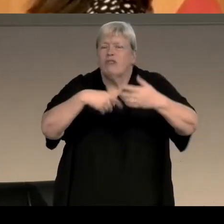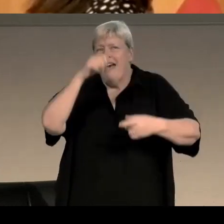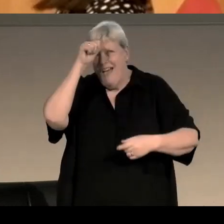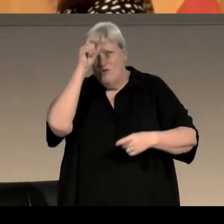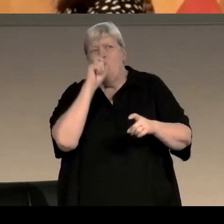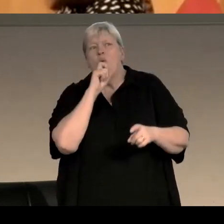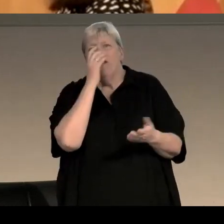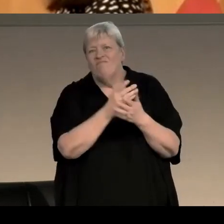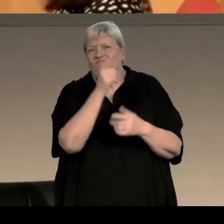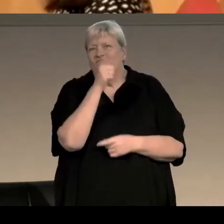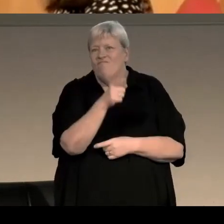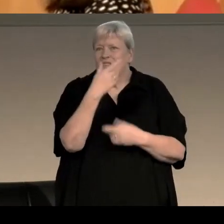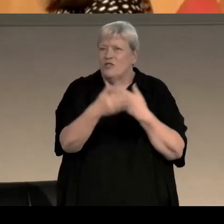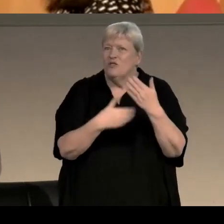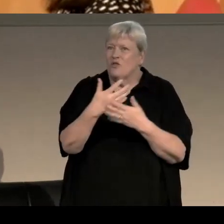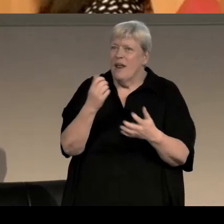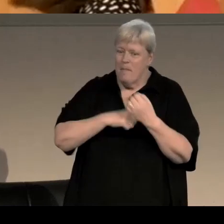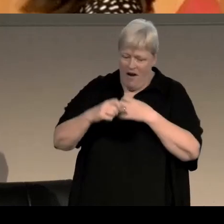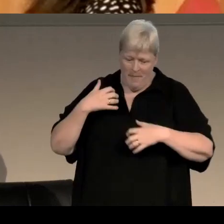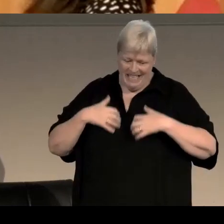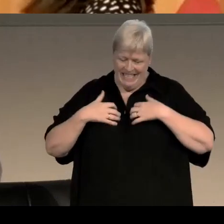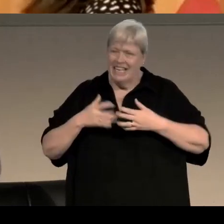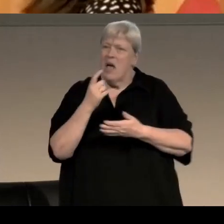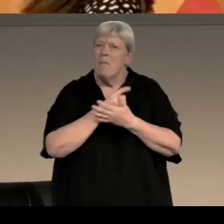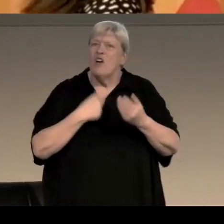and that means I can get excited about the story and that means, equally,